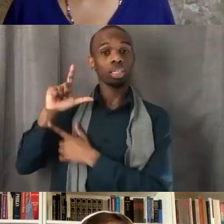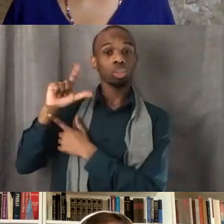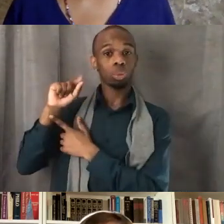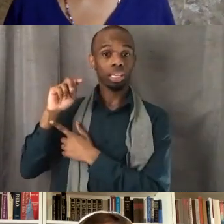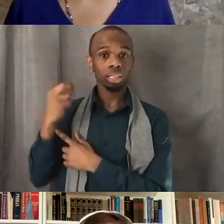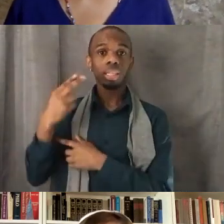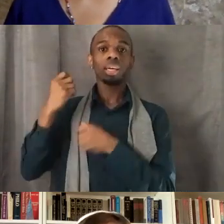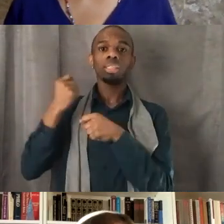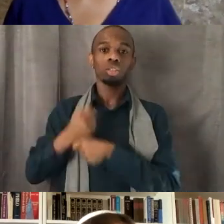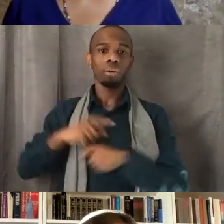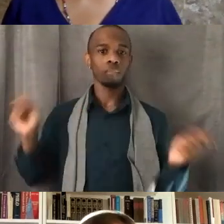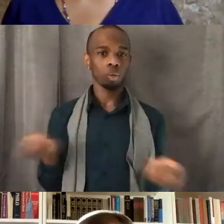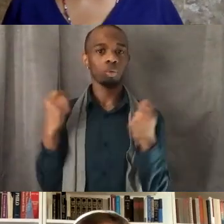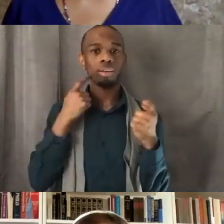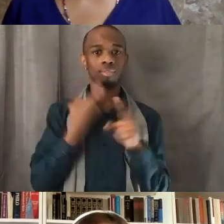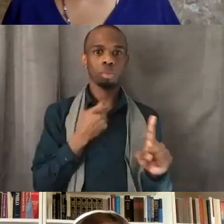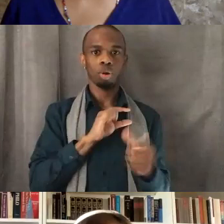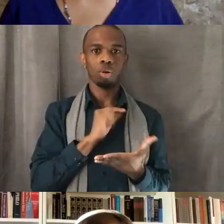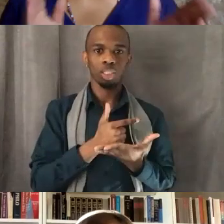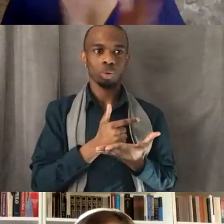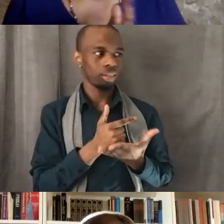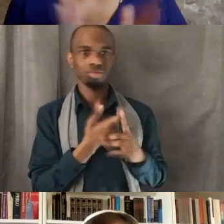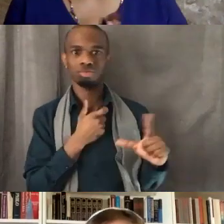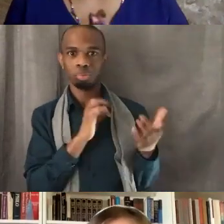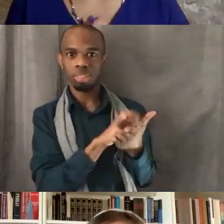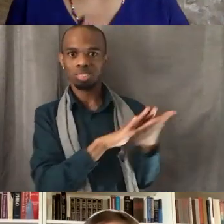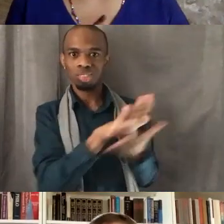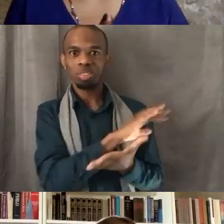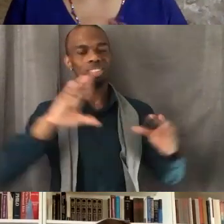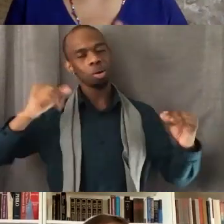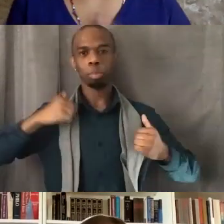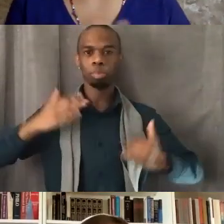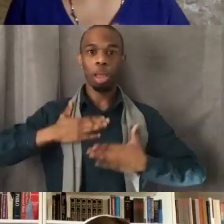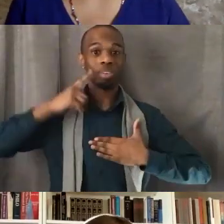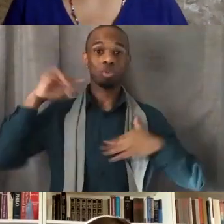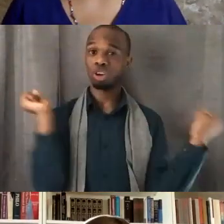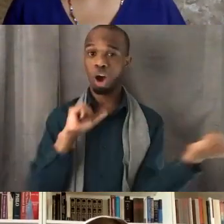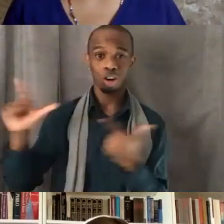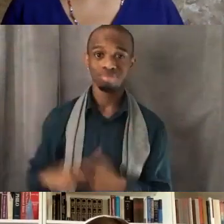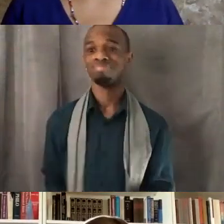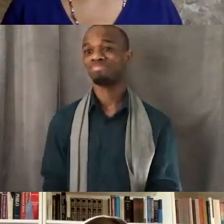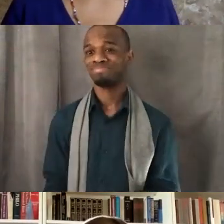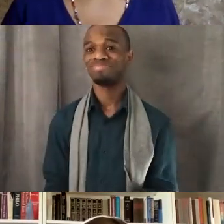So happy for all of that. Yay! That's amazing, Heather, you got me actually tearing up on that.